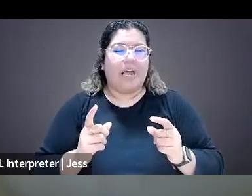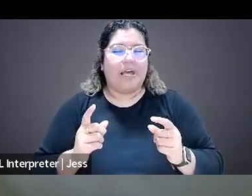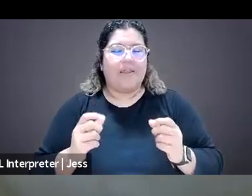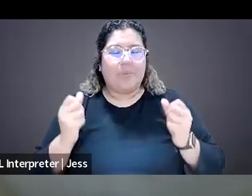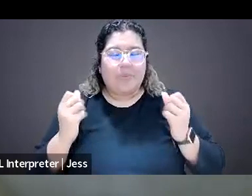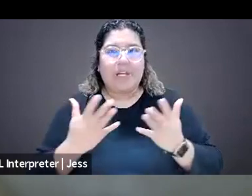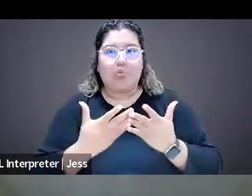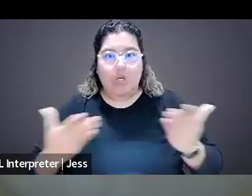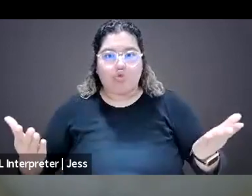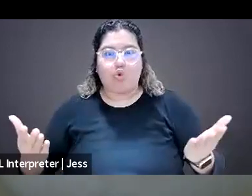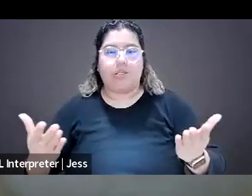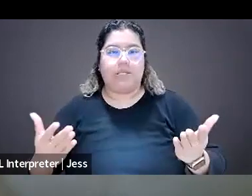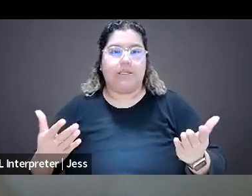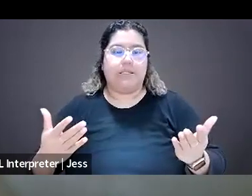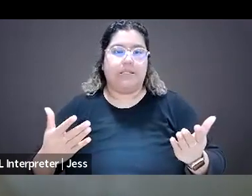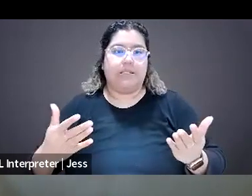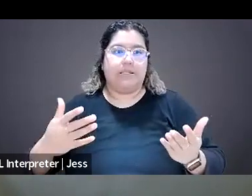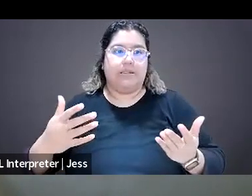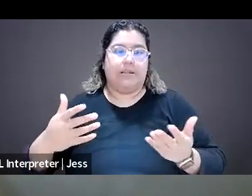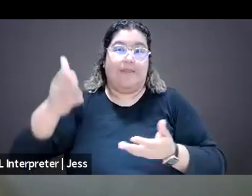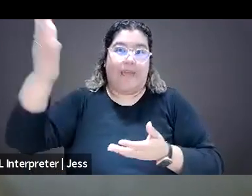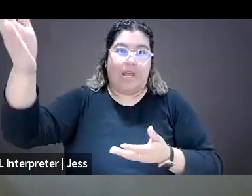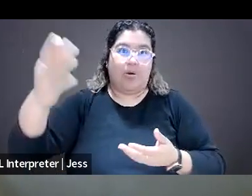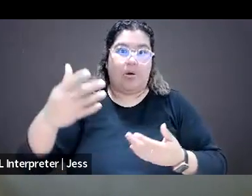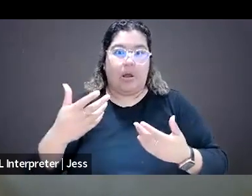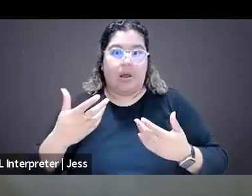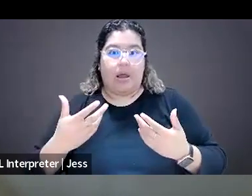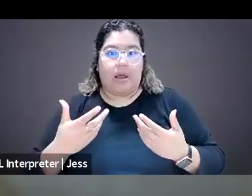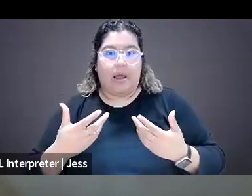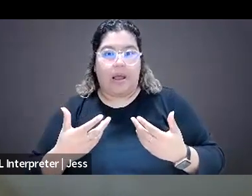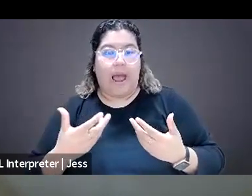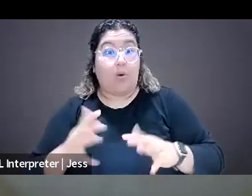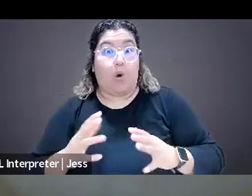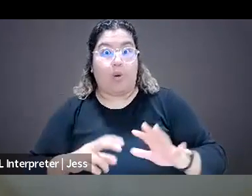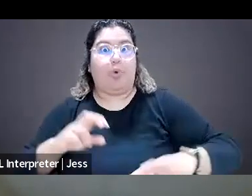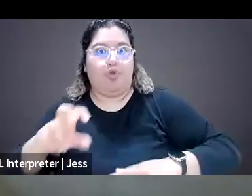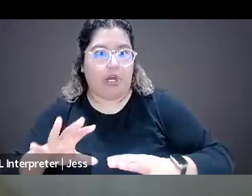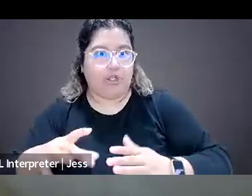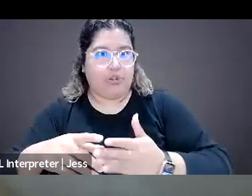if we're ready to sort of move on to solutions, but I hate to have these conversations without really moving